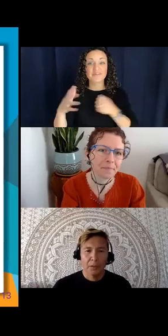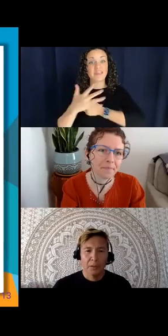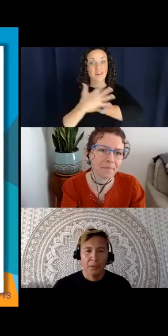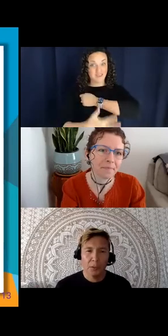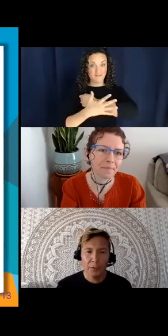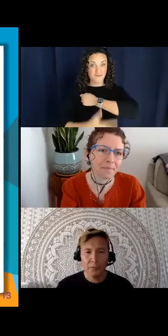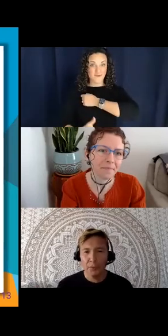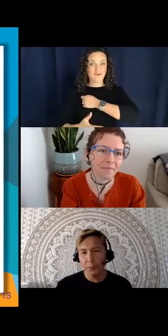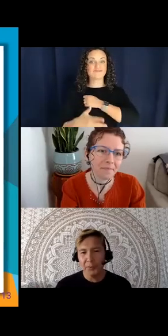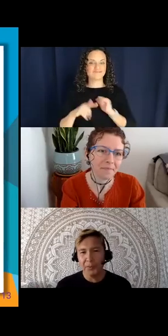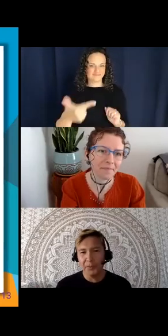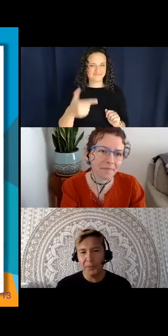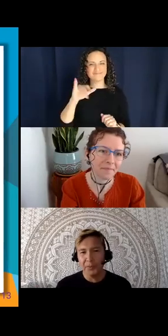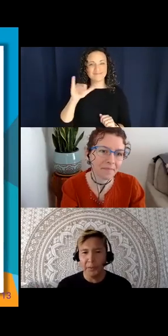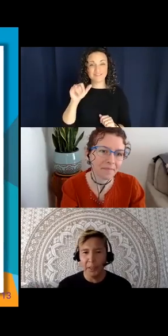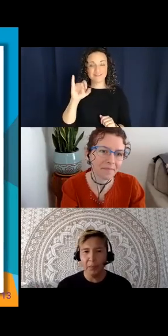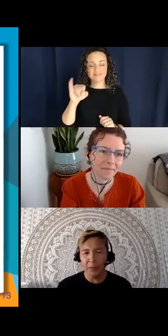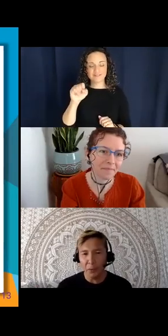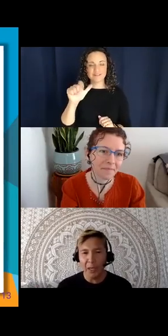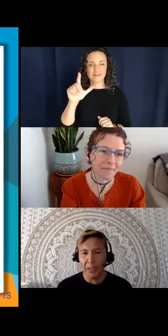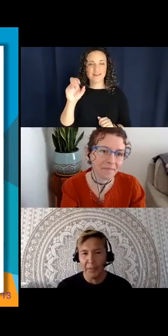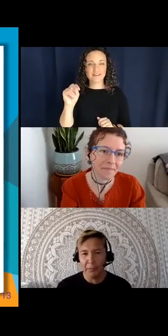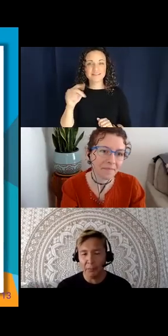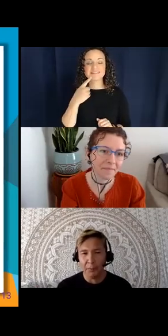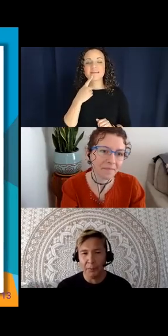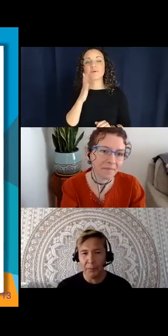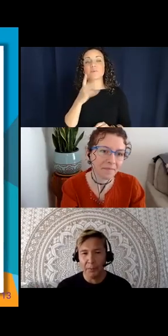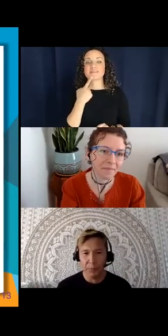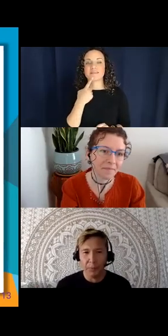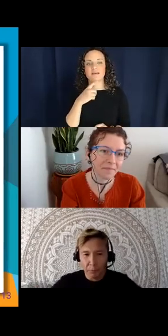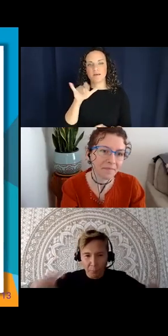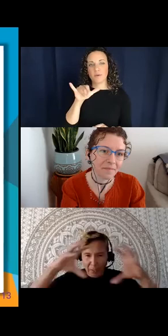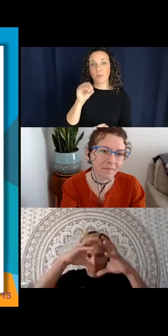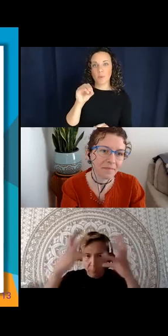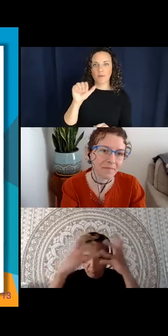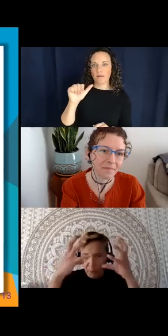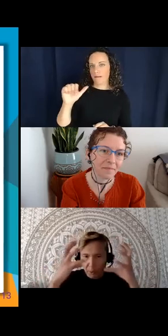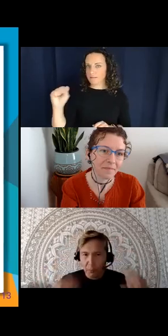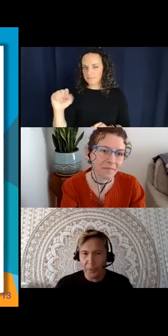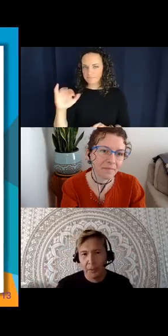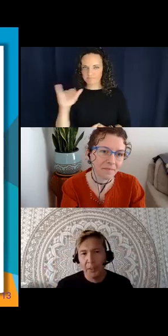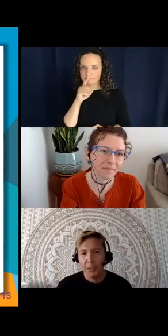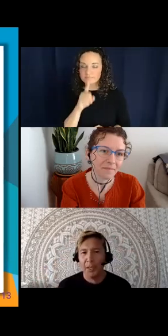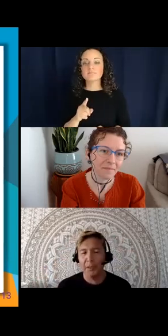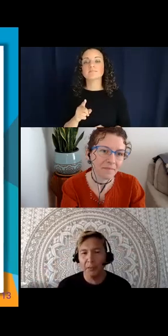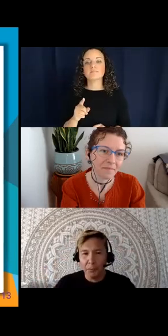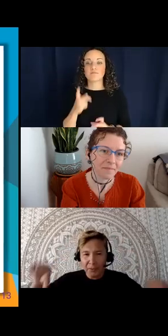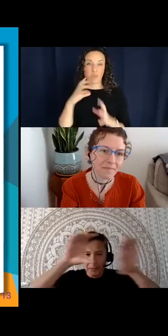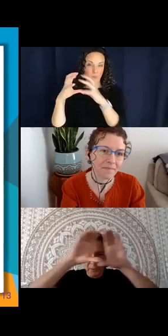So in Navajo you would say basically yoo’ááł for the round ball one and then for the stick